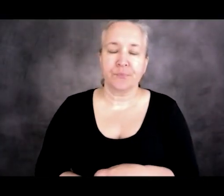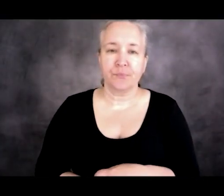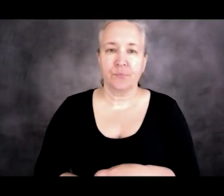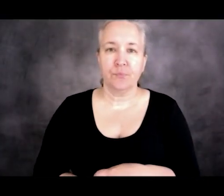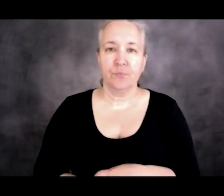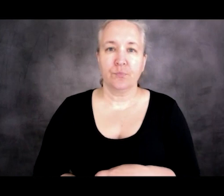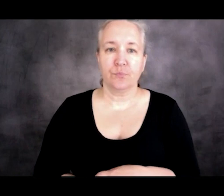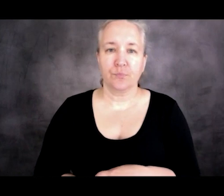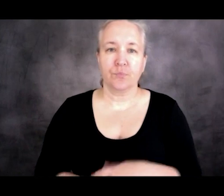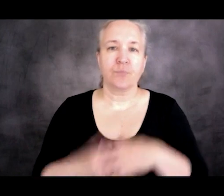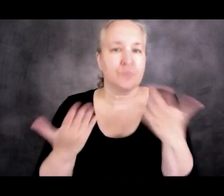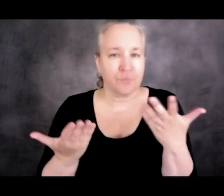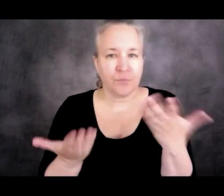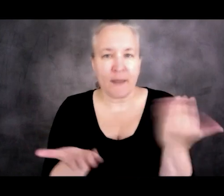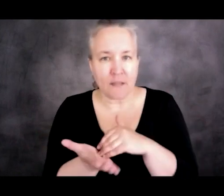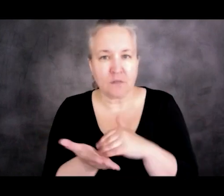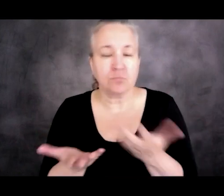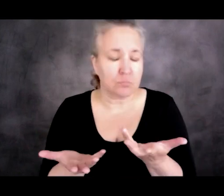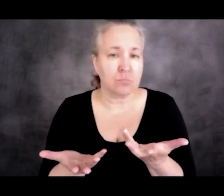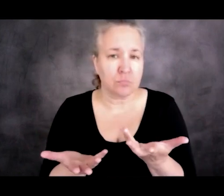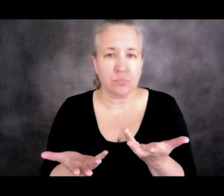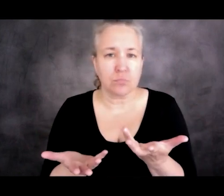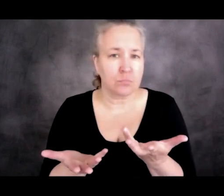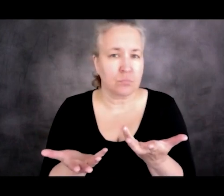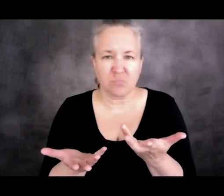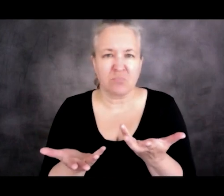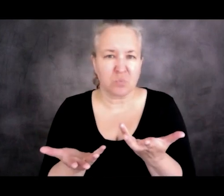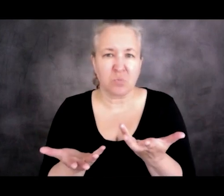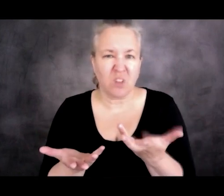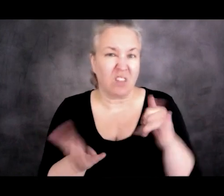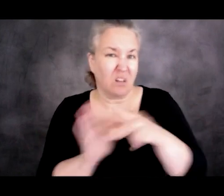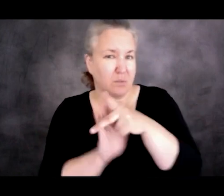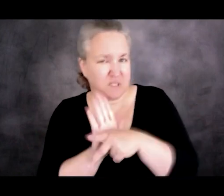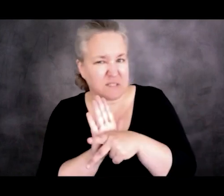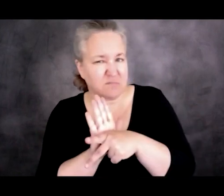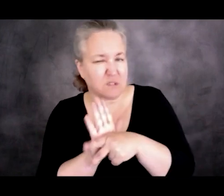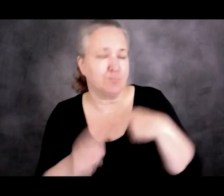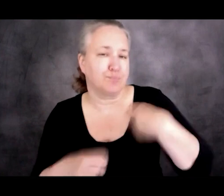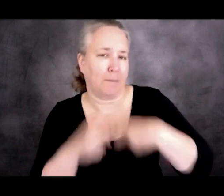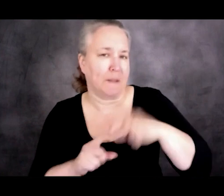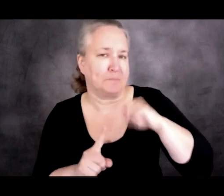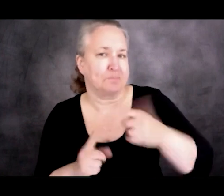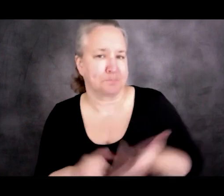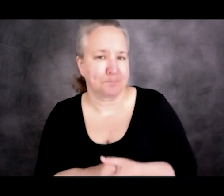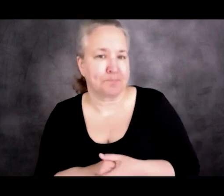Again, a problematic policy. Because each of these countries, Guatemala, Salvador, Honduras,